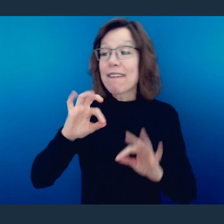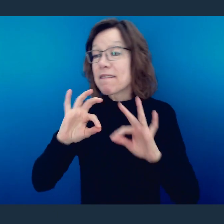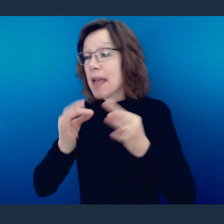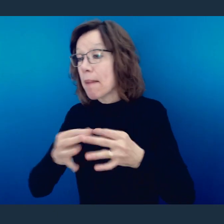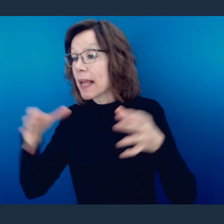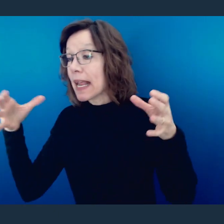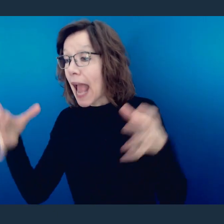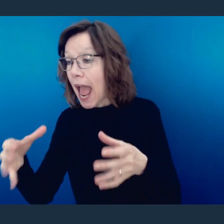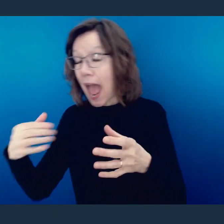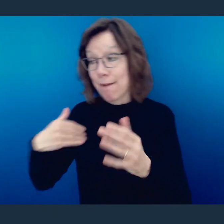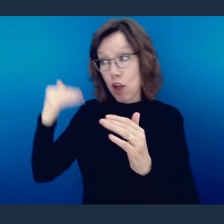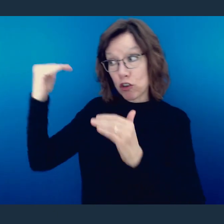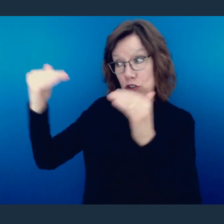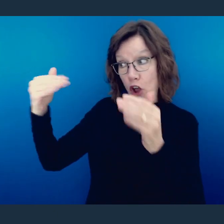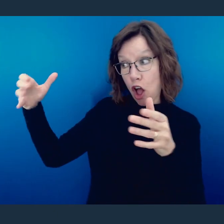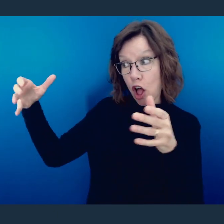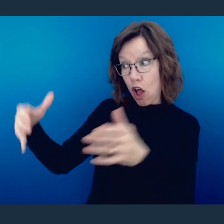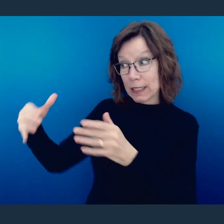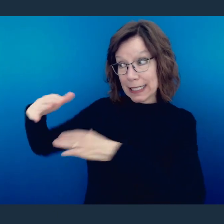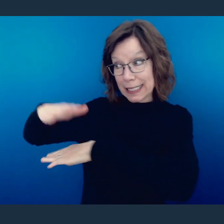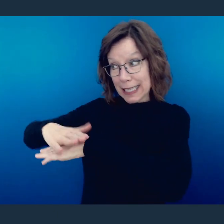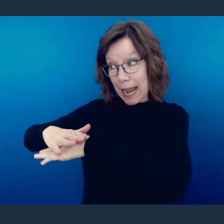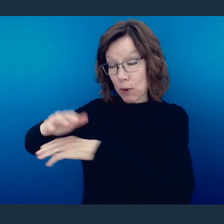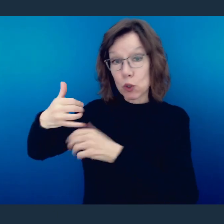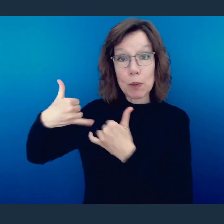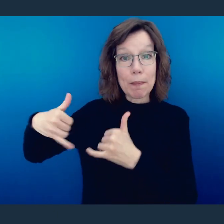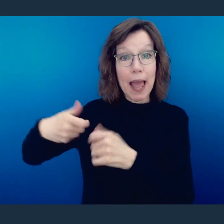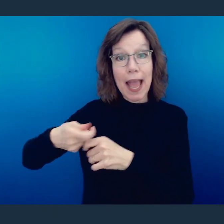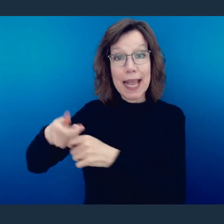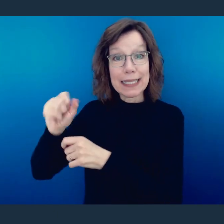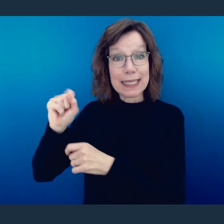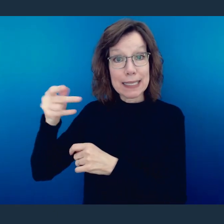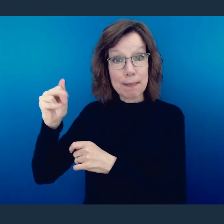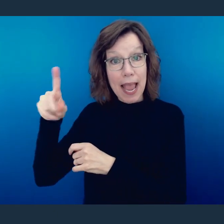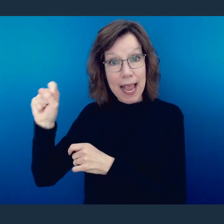you had the grown adult table for Spades and then you have the kiddie table. And when you